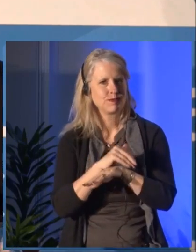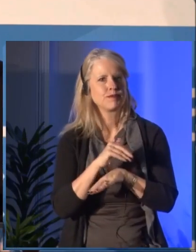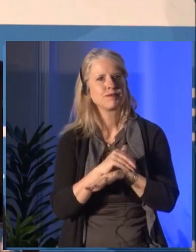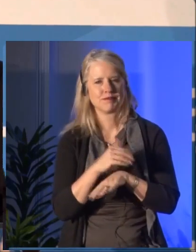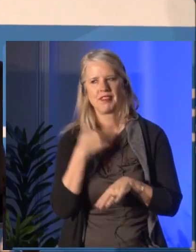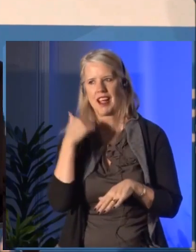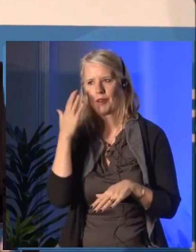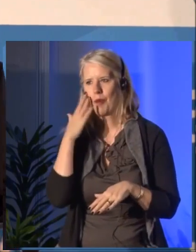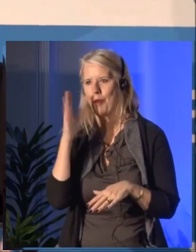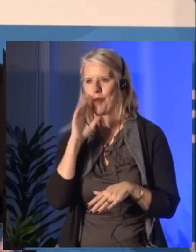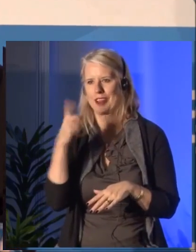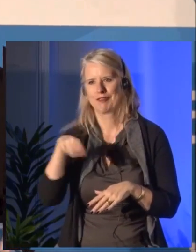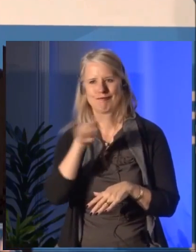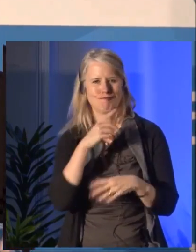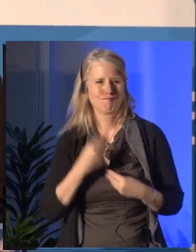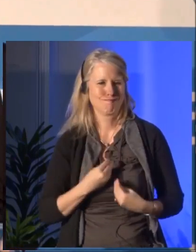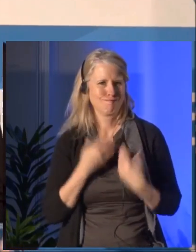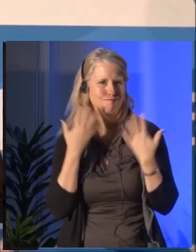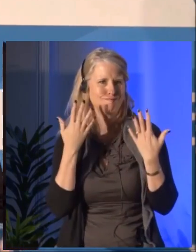And dancer Nimkii Osawamick.